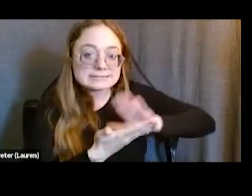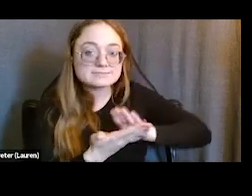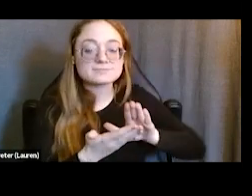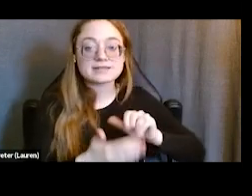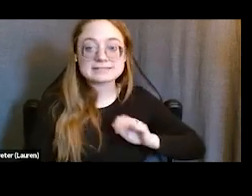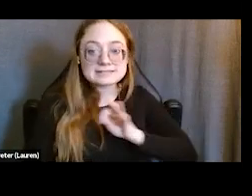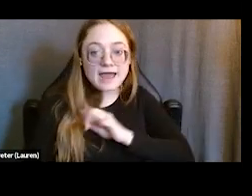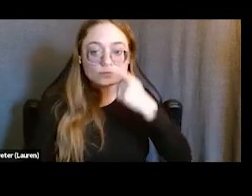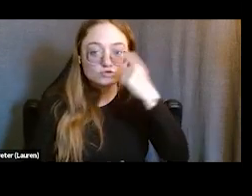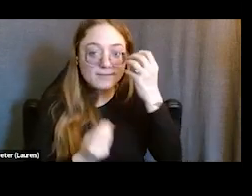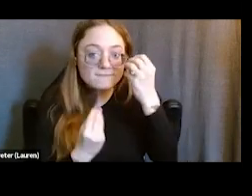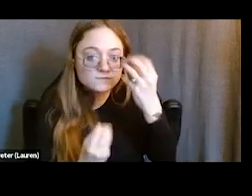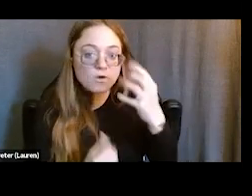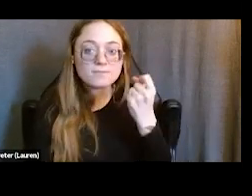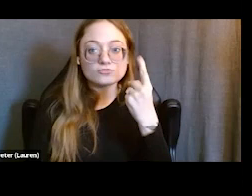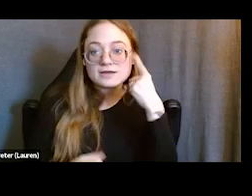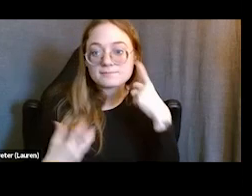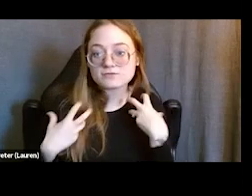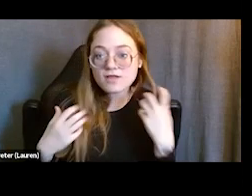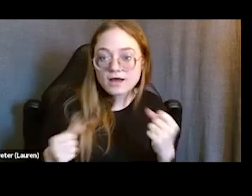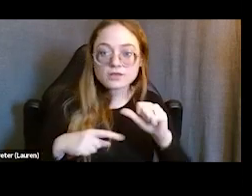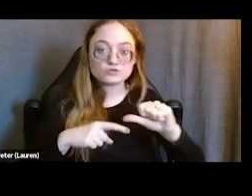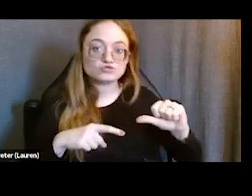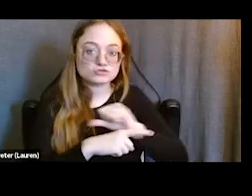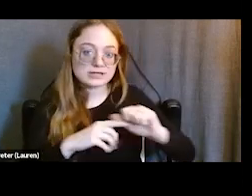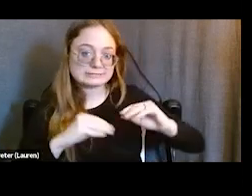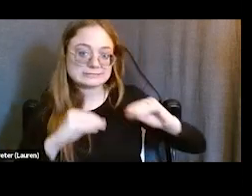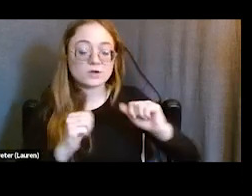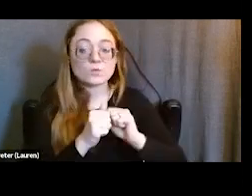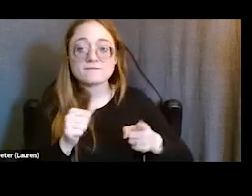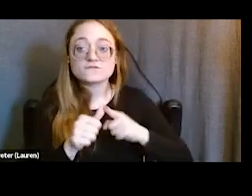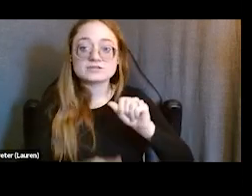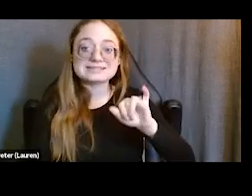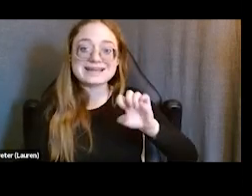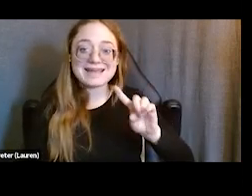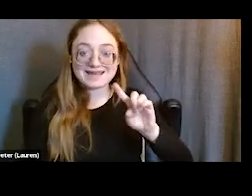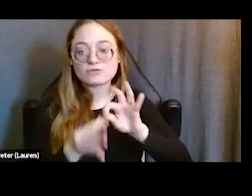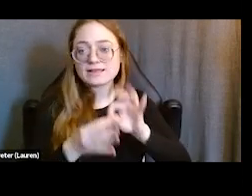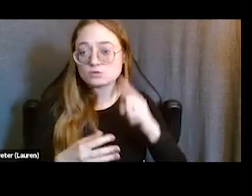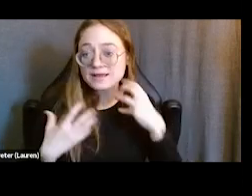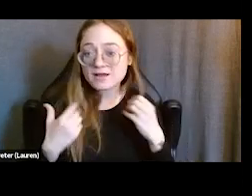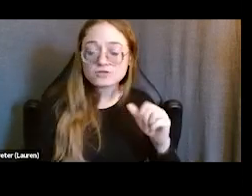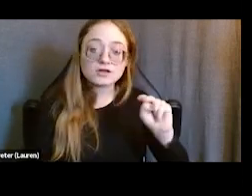understanding mental health first aid and getting them trained in mental health first aid, and NARCAN training 'cause we do have such a young adults